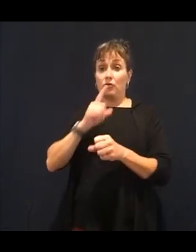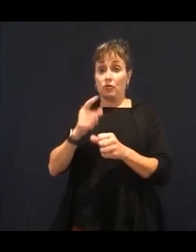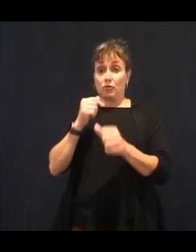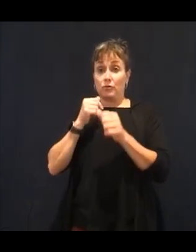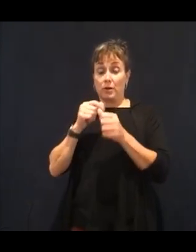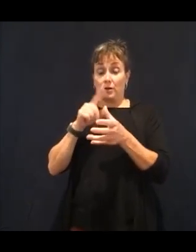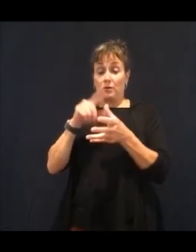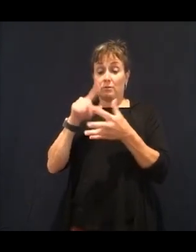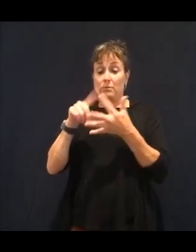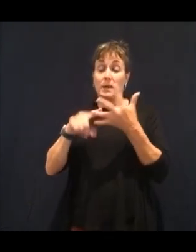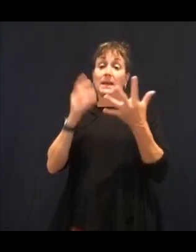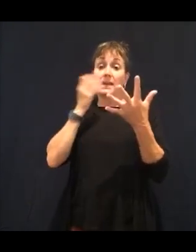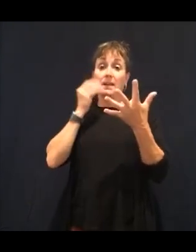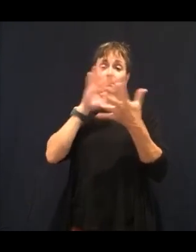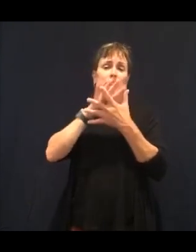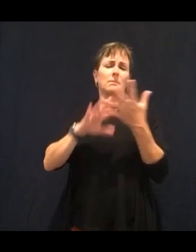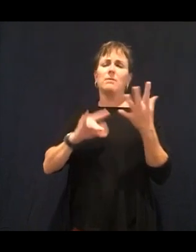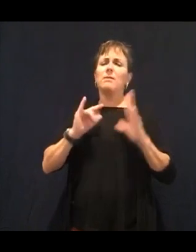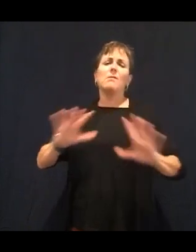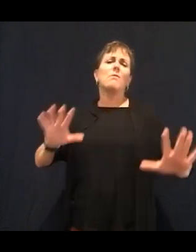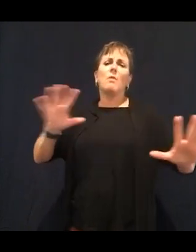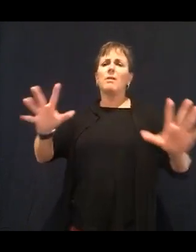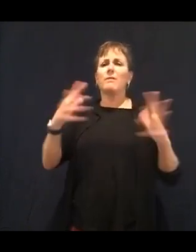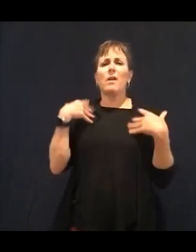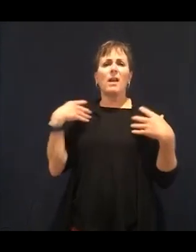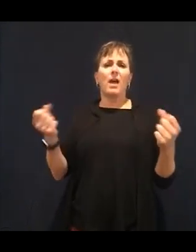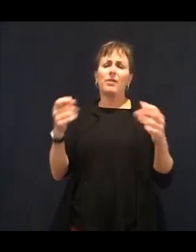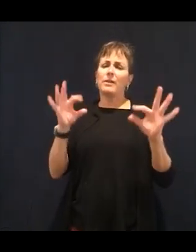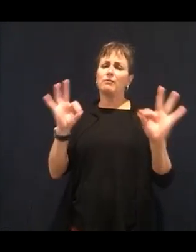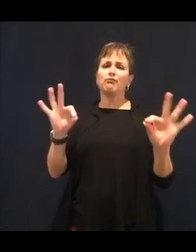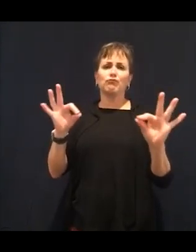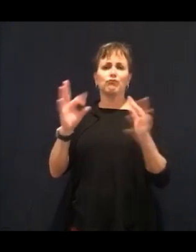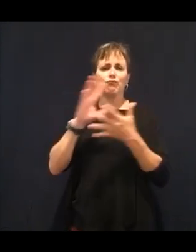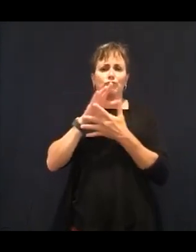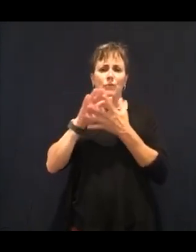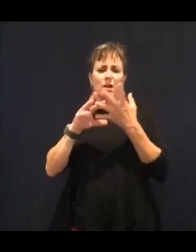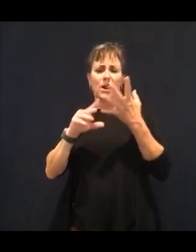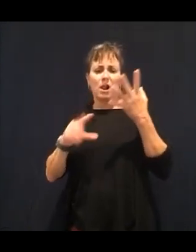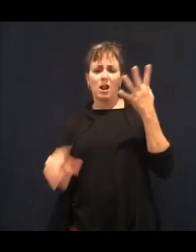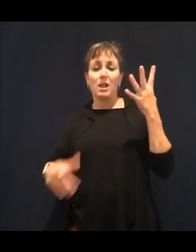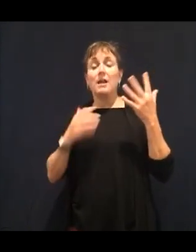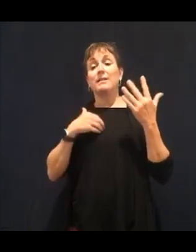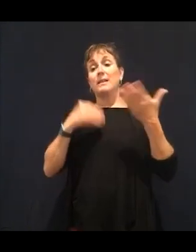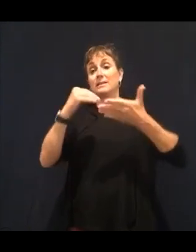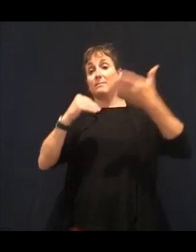just went over. I really hope that